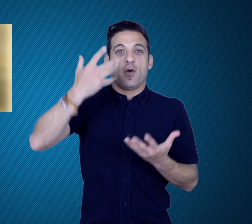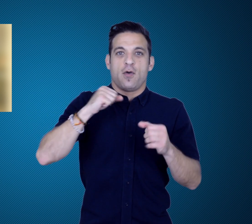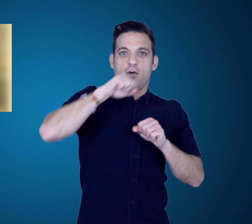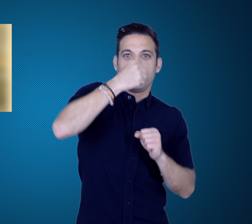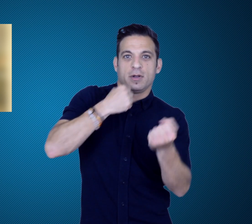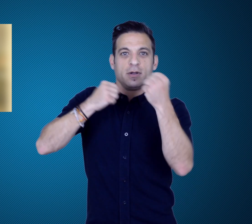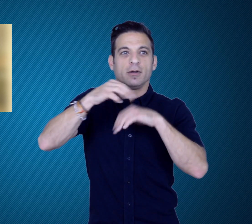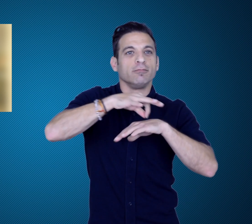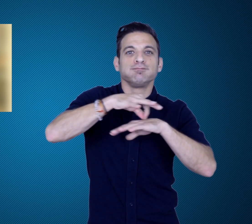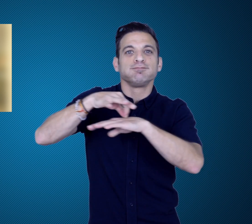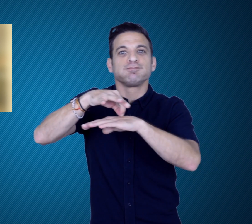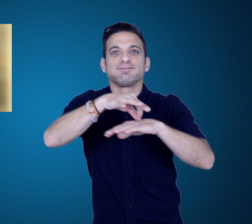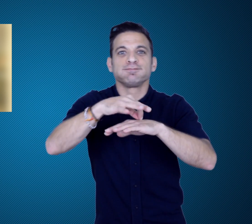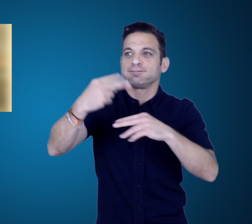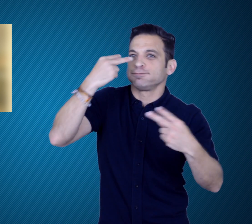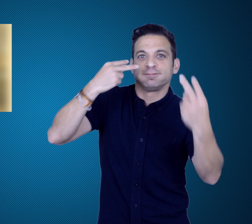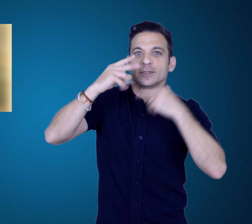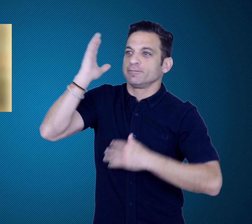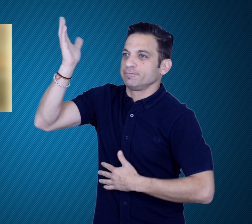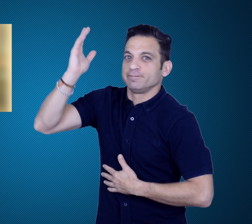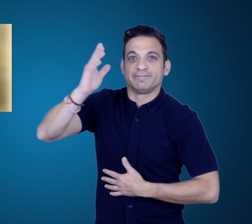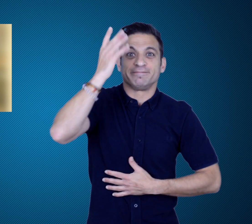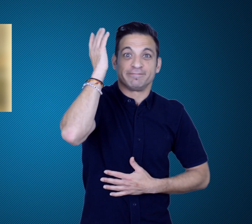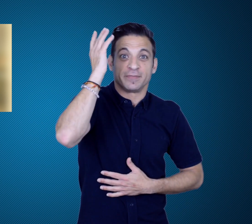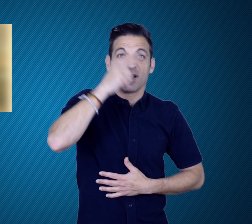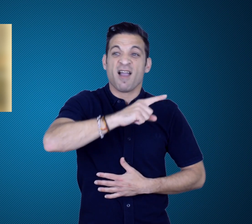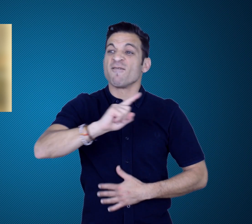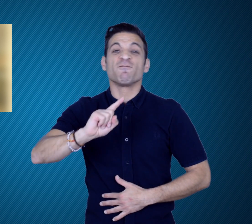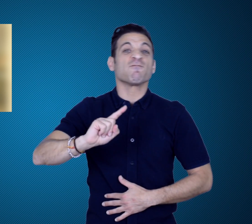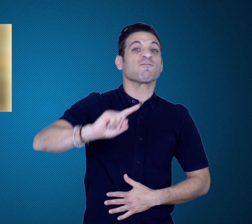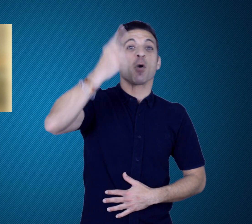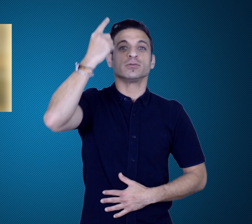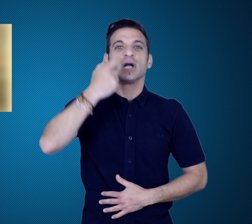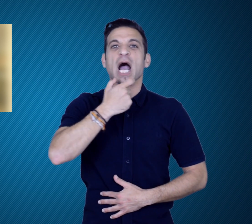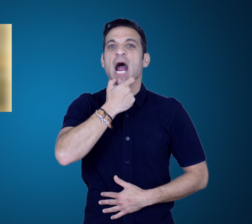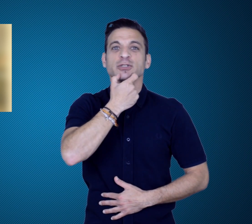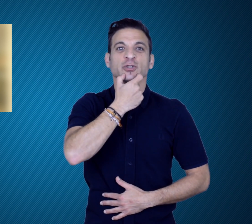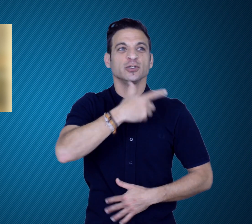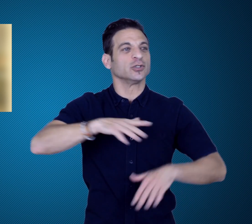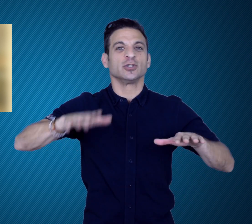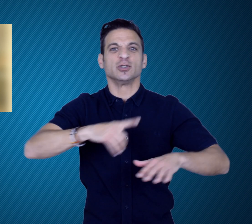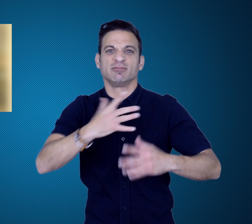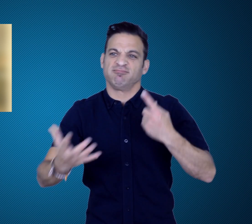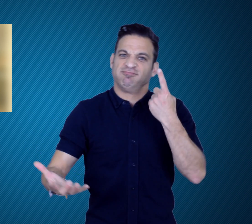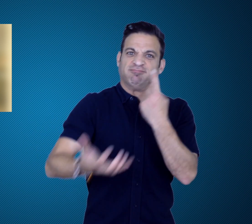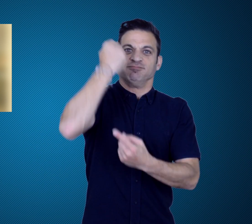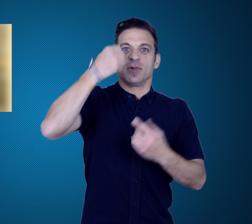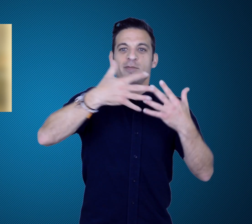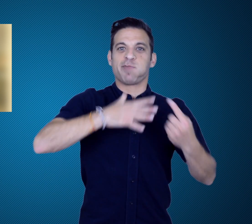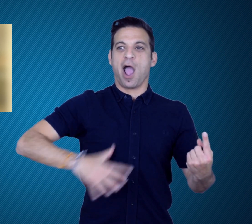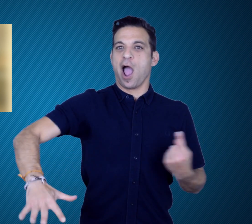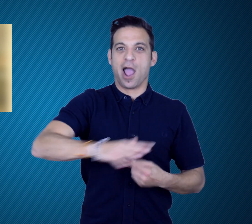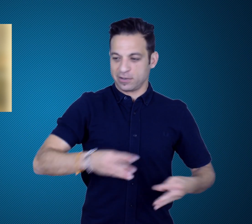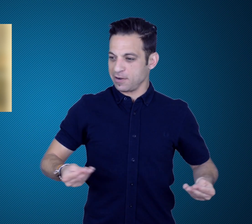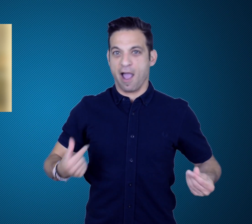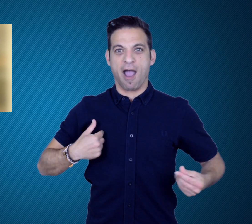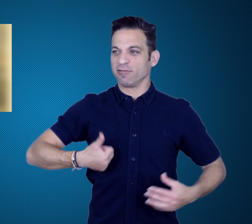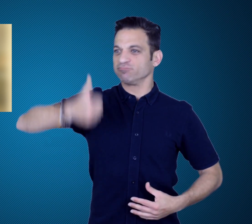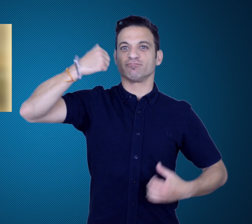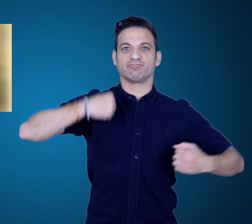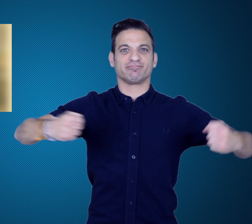and became the first British boxing champion to fight